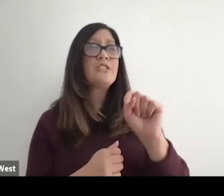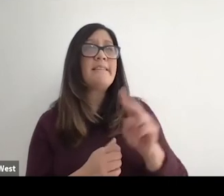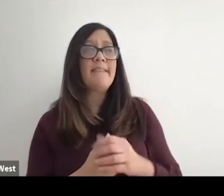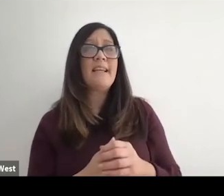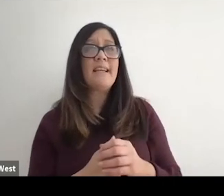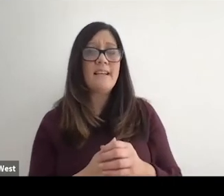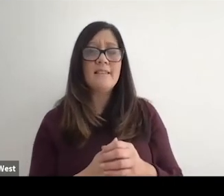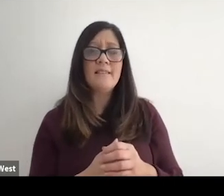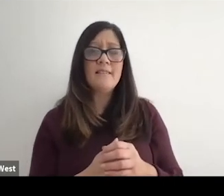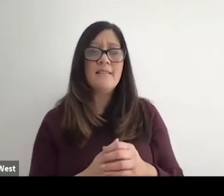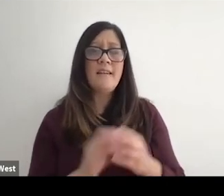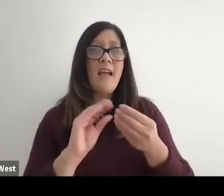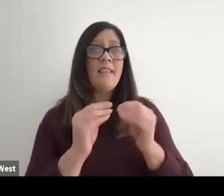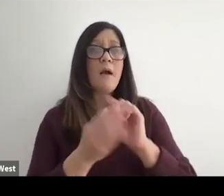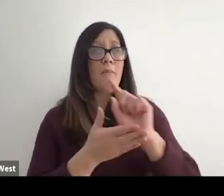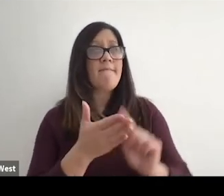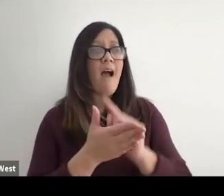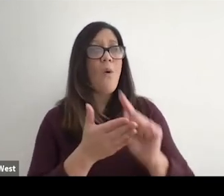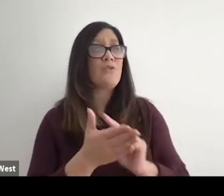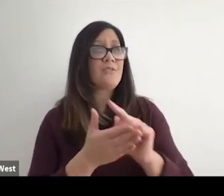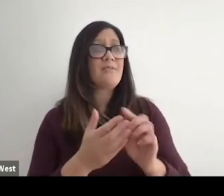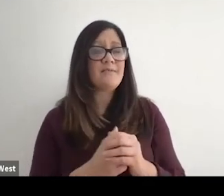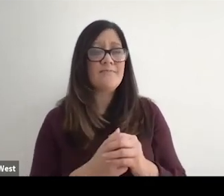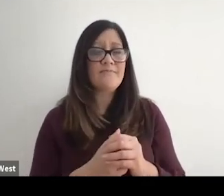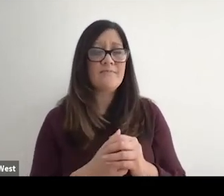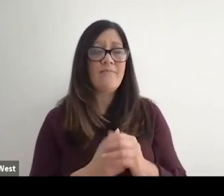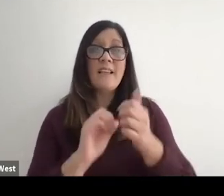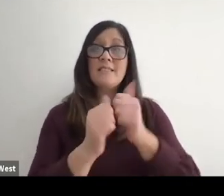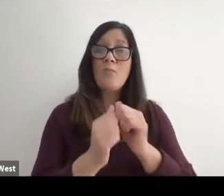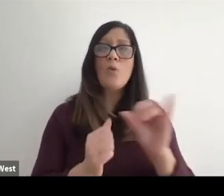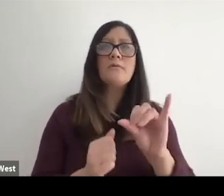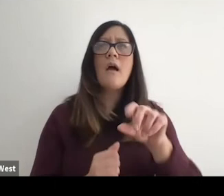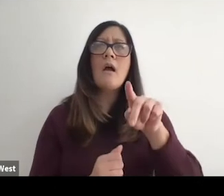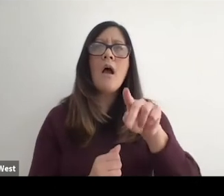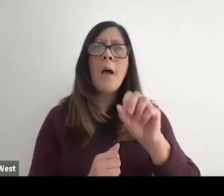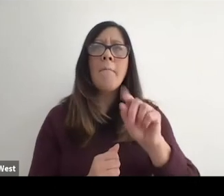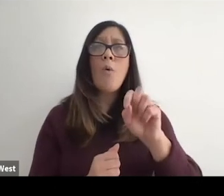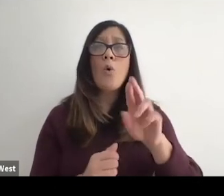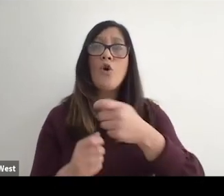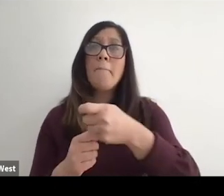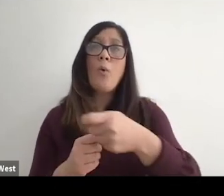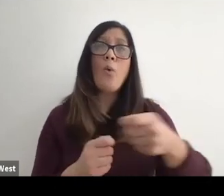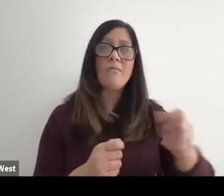television and the number of hours we are competing with sports like poker. 'cause that's a sport.